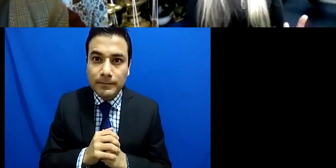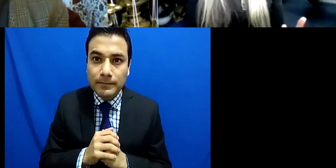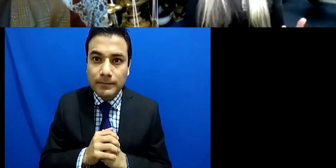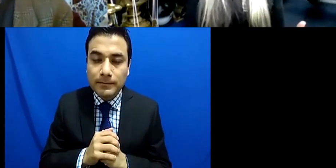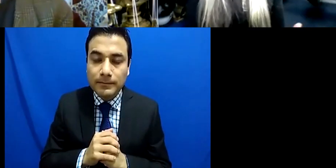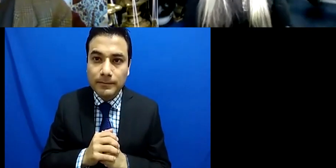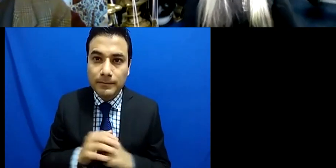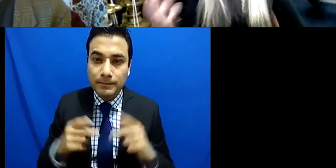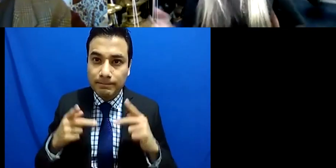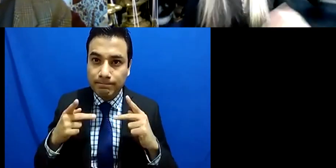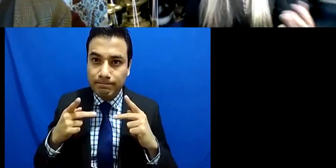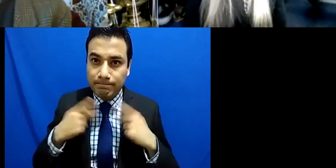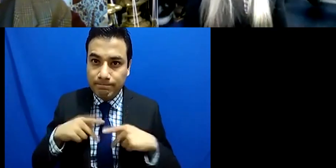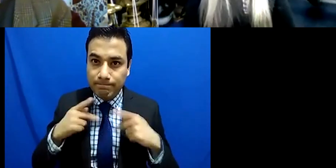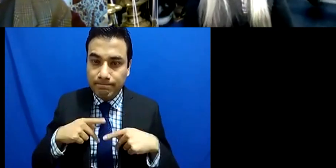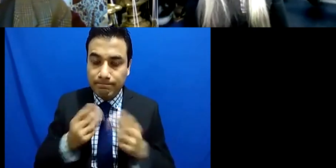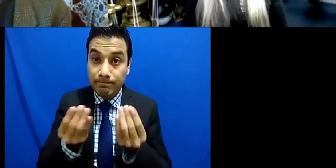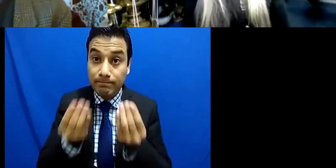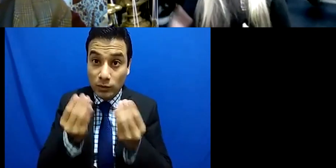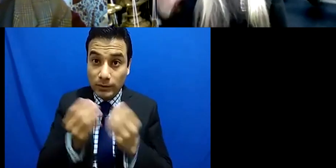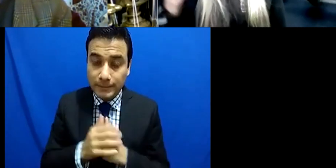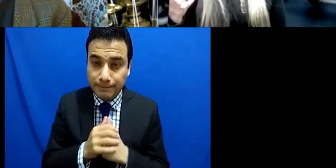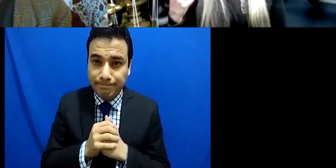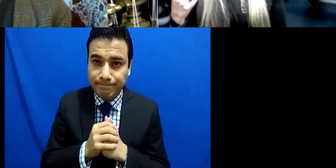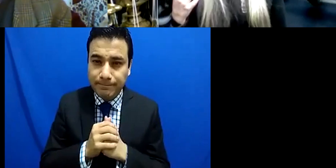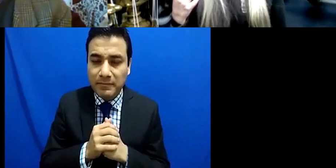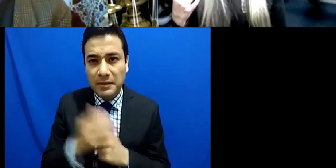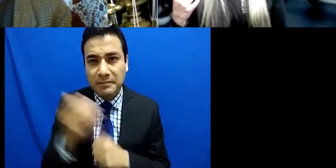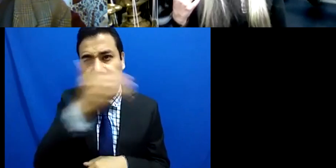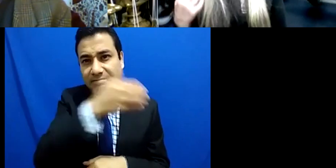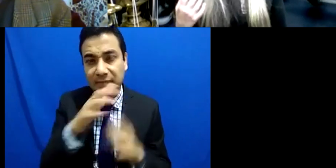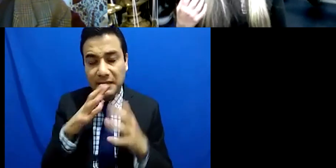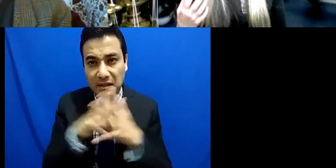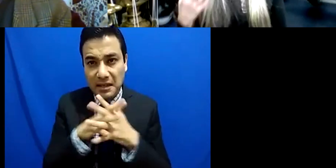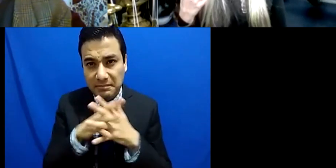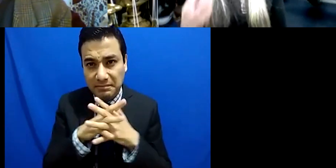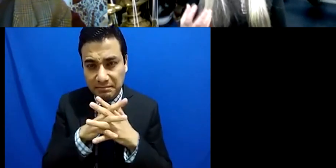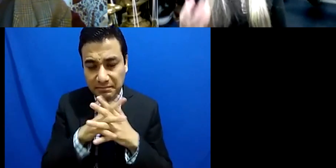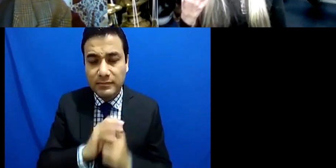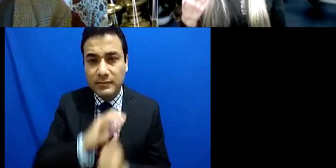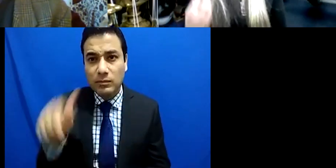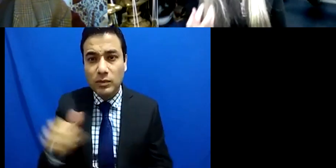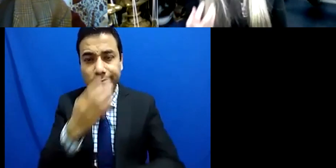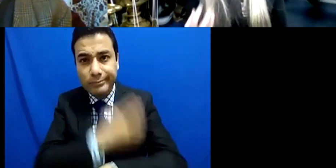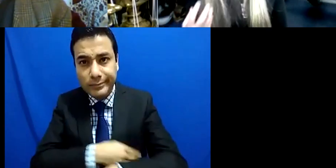with you know no arms no legs and so on now long ago that was just such a traumatic traumatic thing